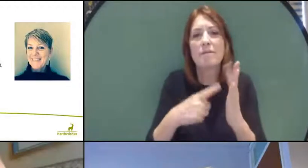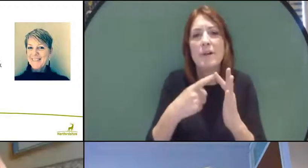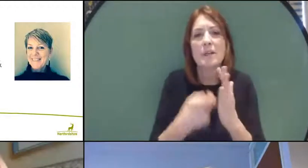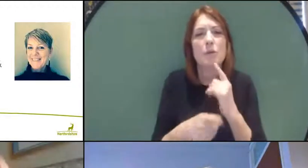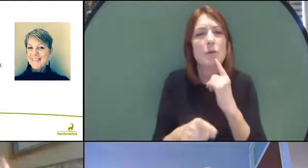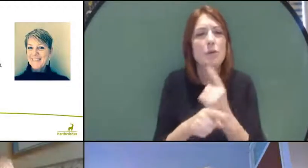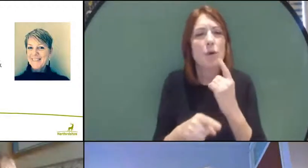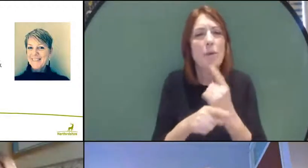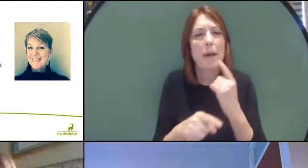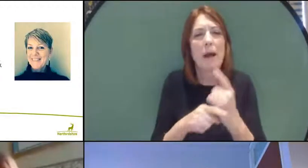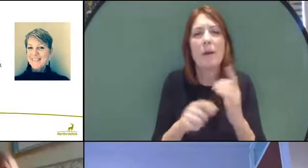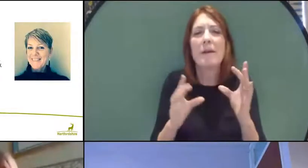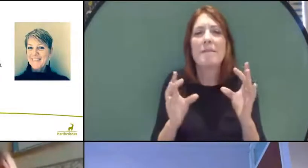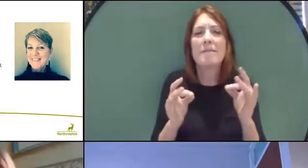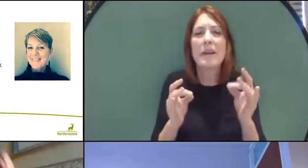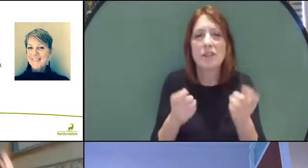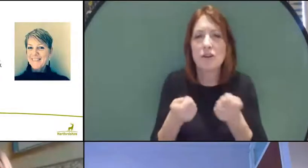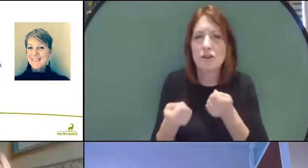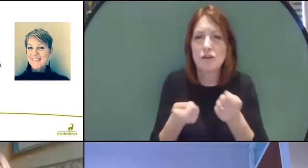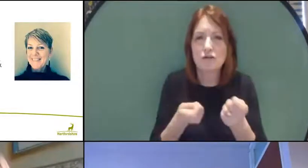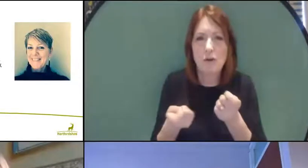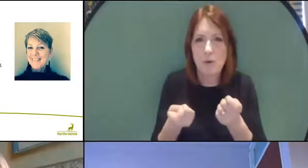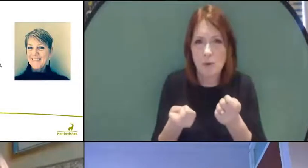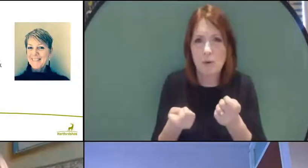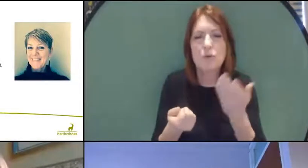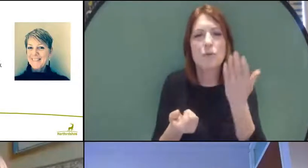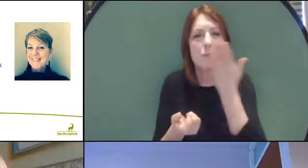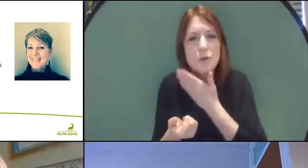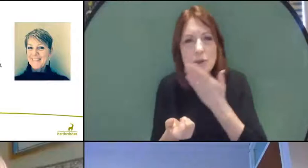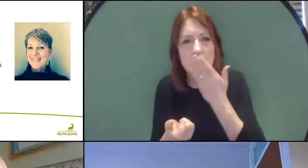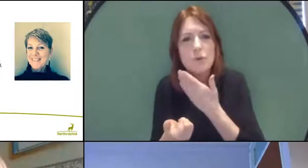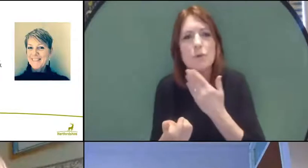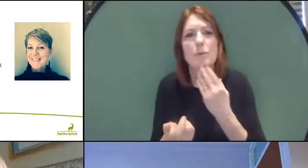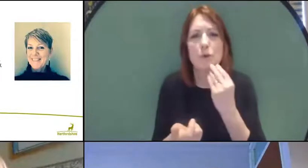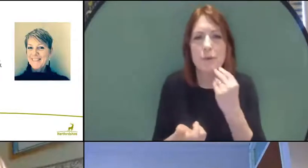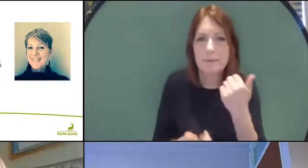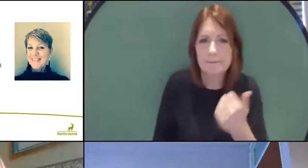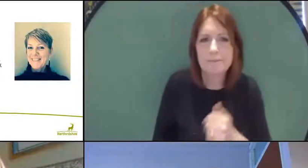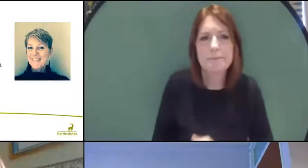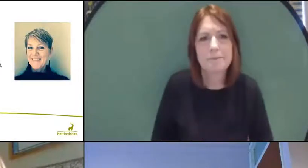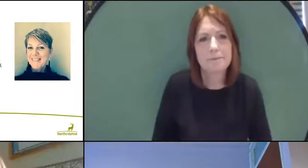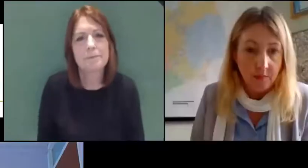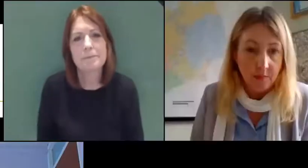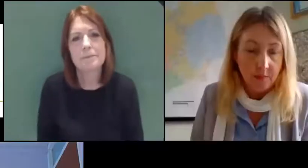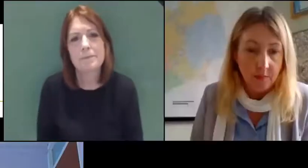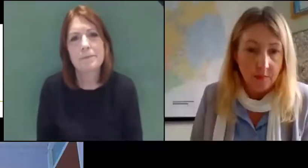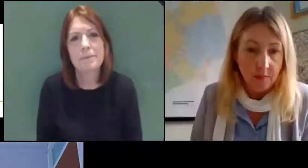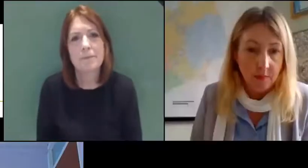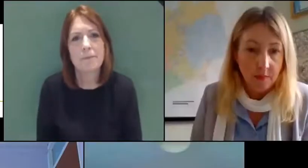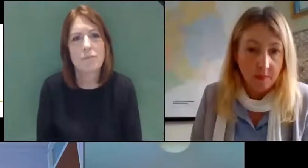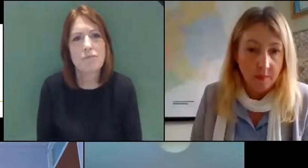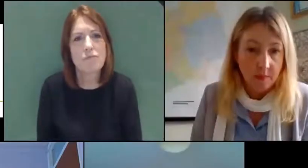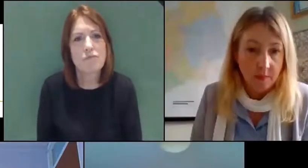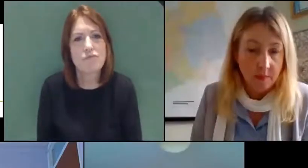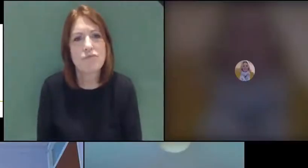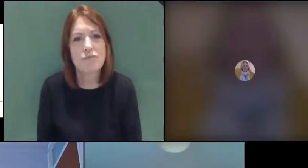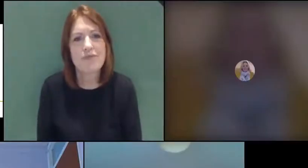the infection control measures that schools are using and will be using. Thanks Tania, that's great.